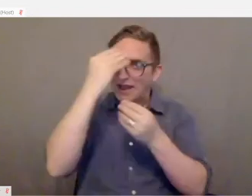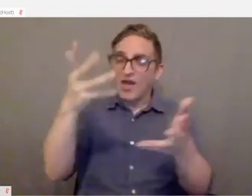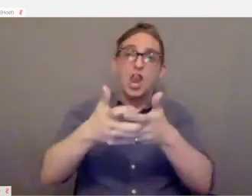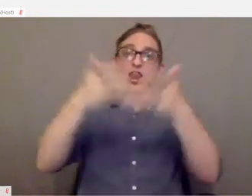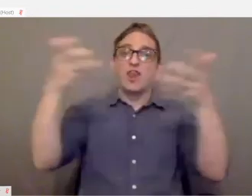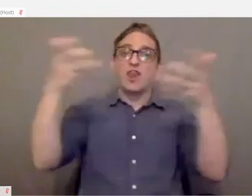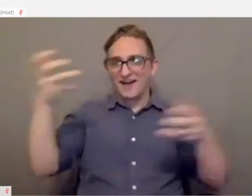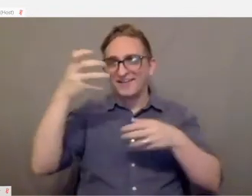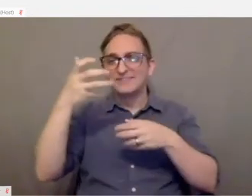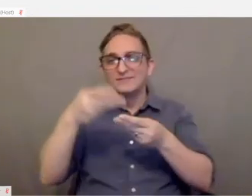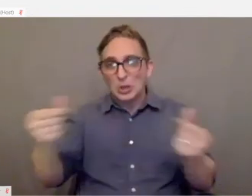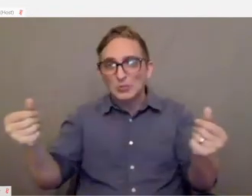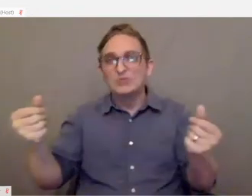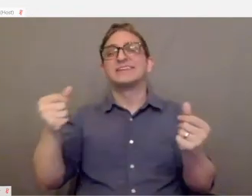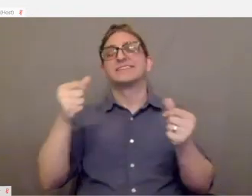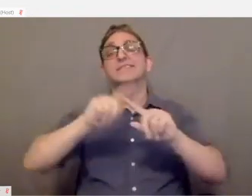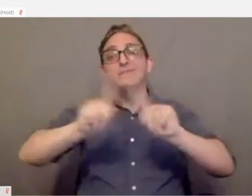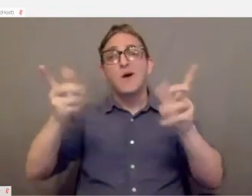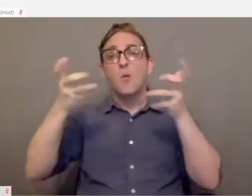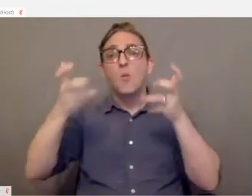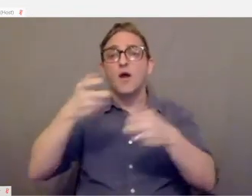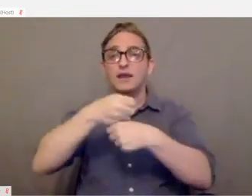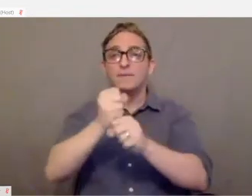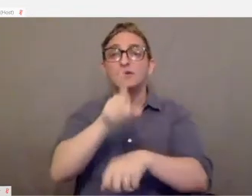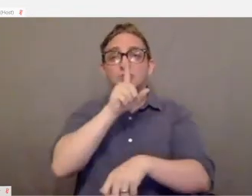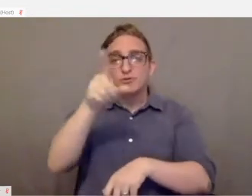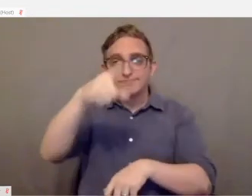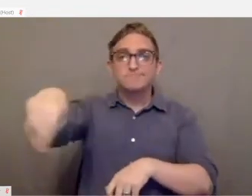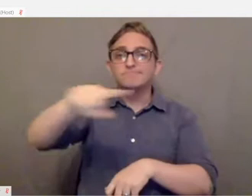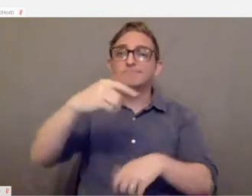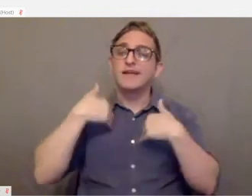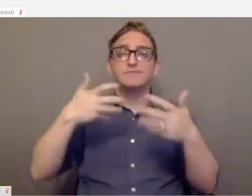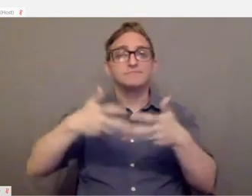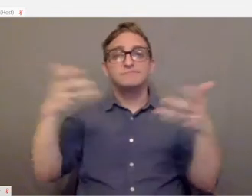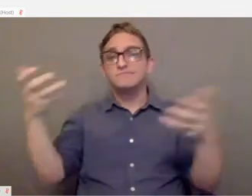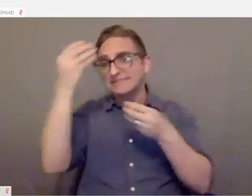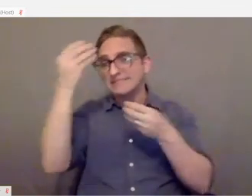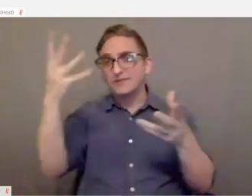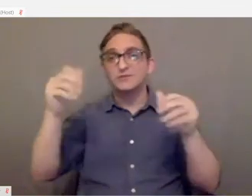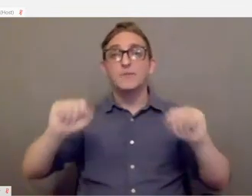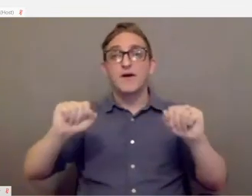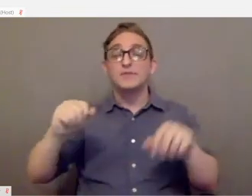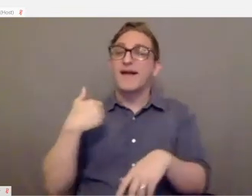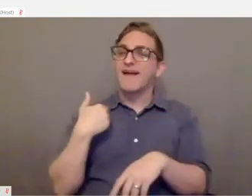But I want to make sure that you guys have as much information as possible. We've got this little bit of time today.